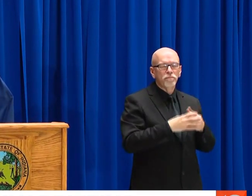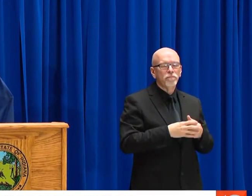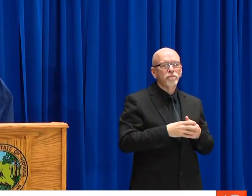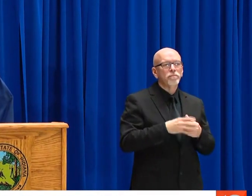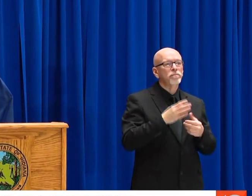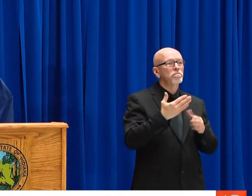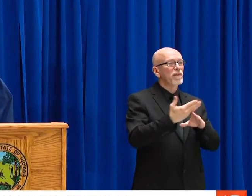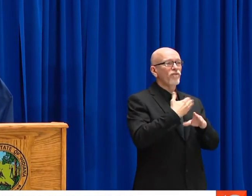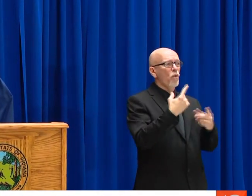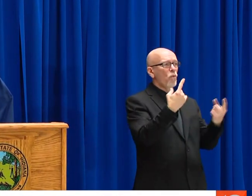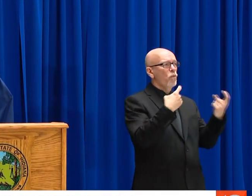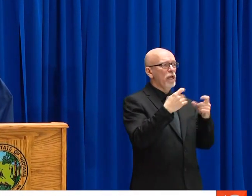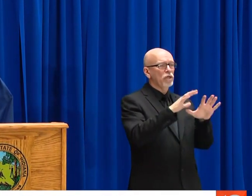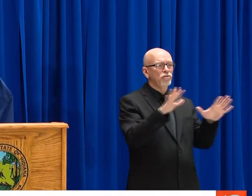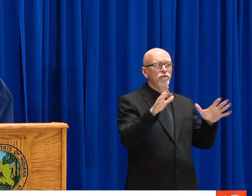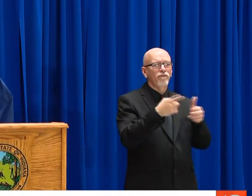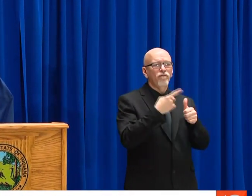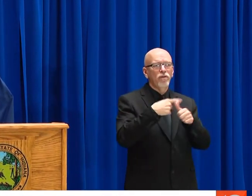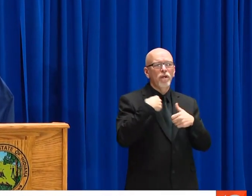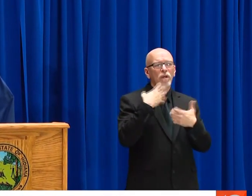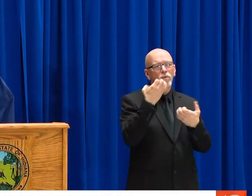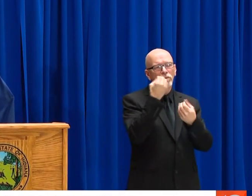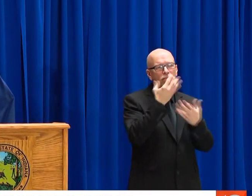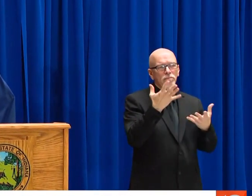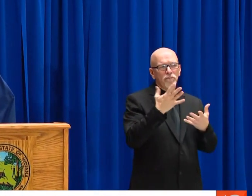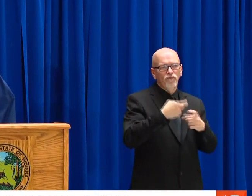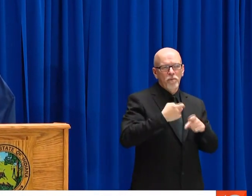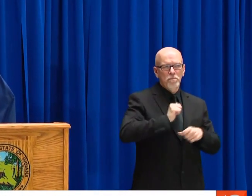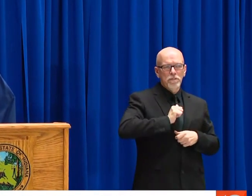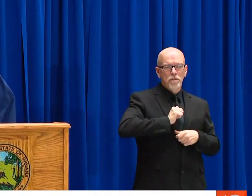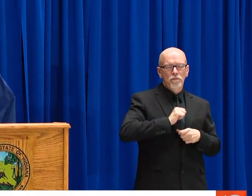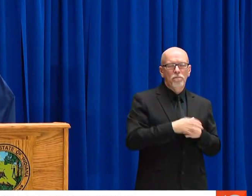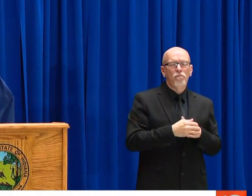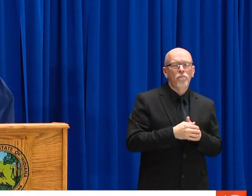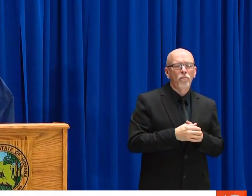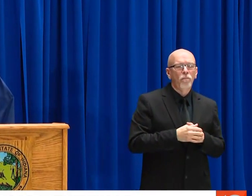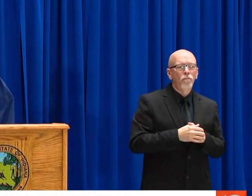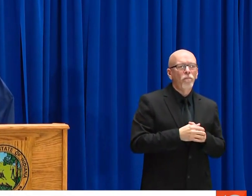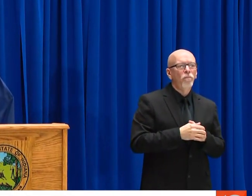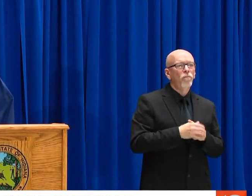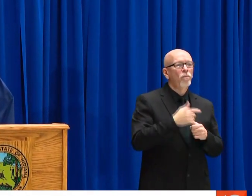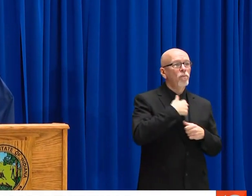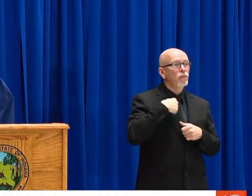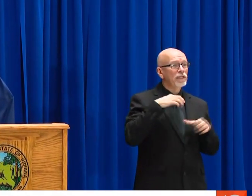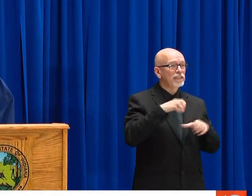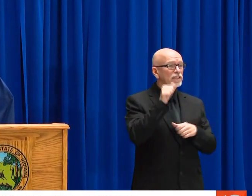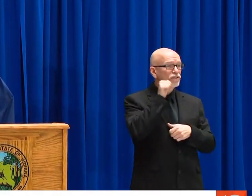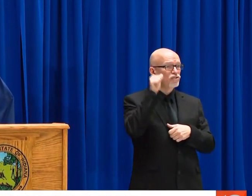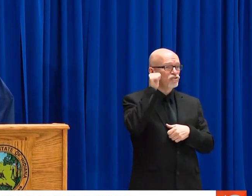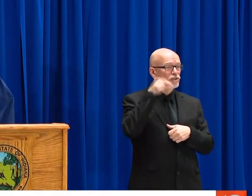SECRETARY SHELLINGER, MORE ON THE ECONOMIC FRONT. BEFORE I TAKE ANY QUESTIONS, I